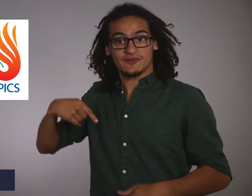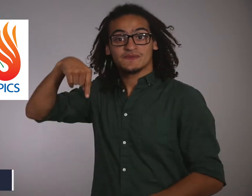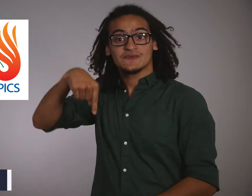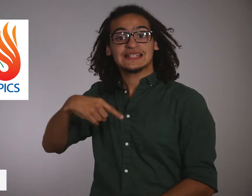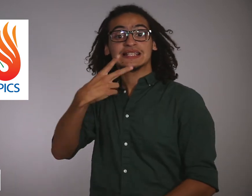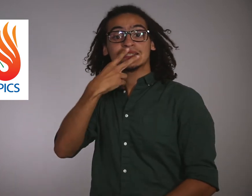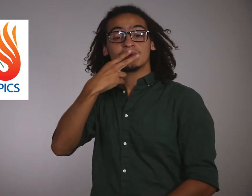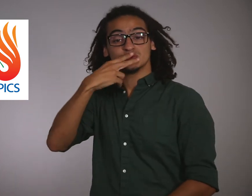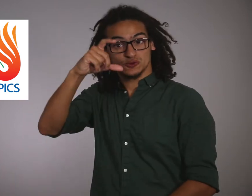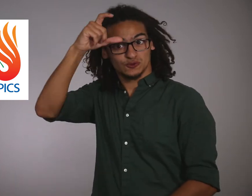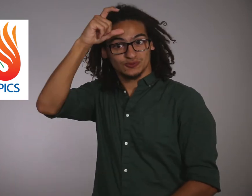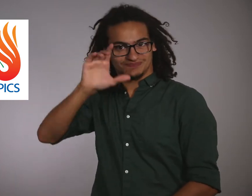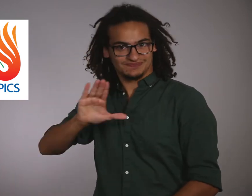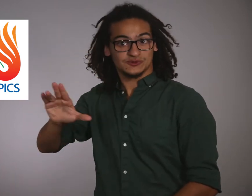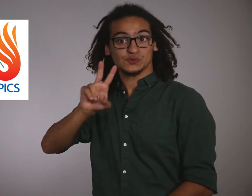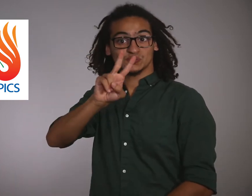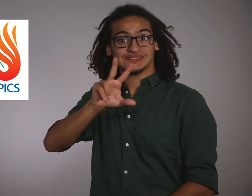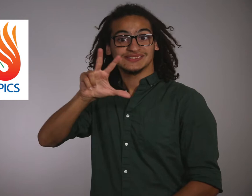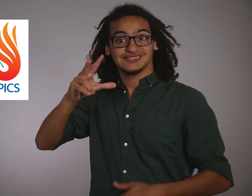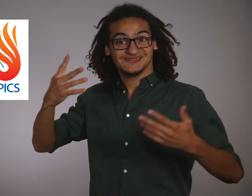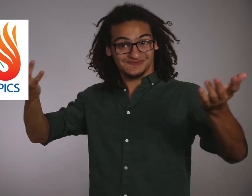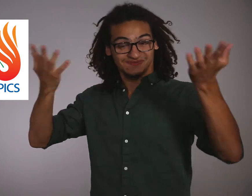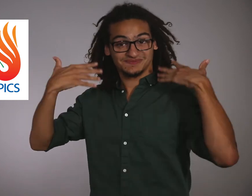We are now at Samsun, Turkey where the